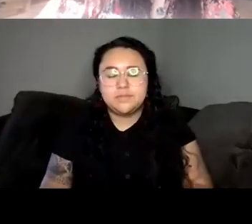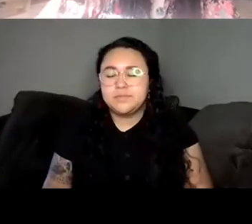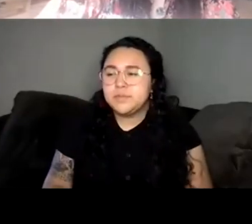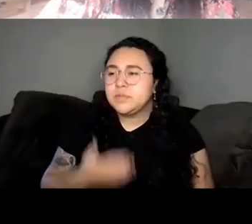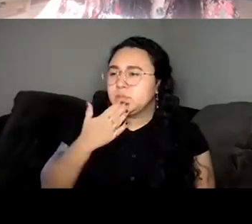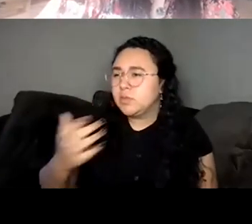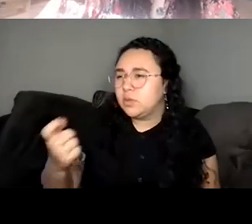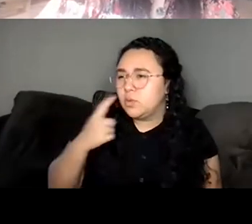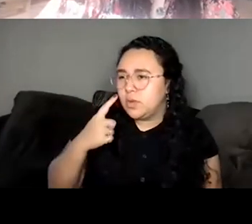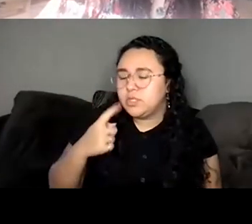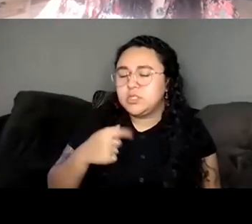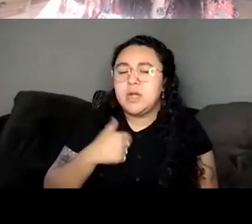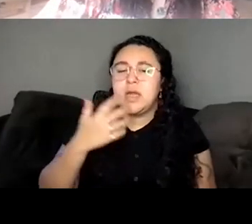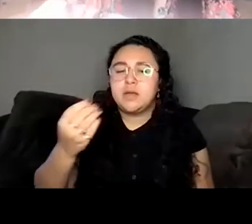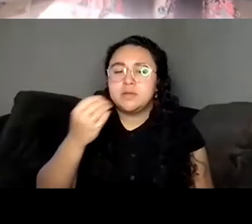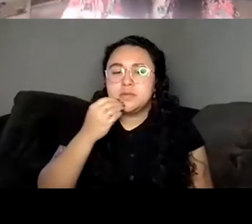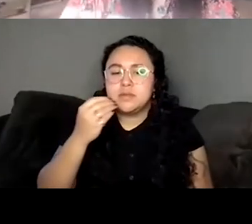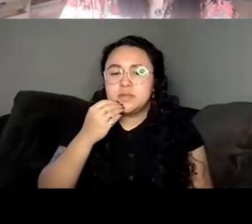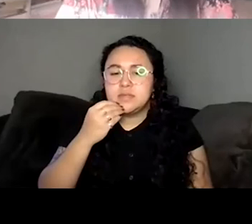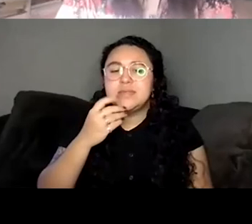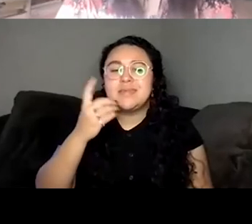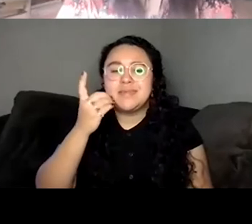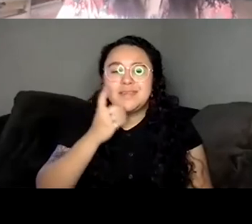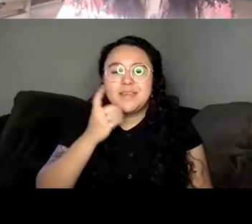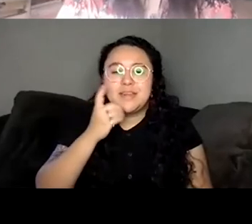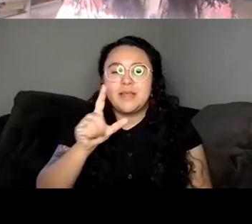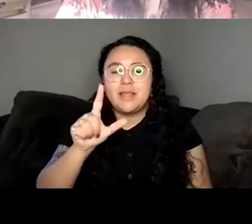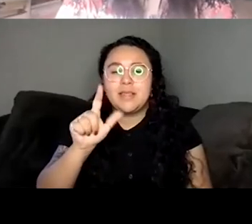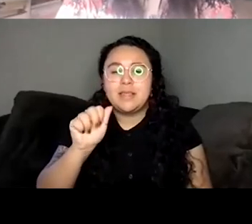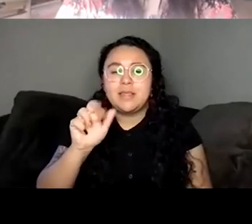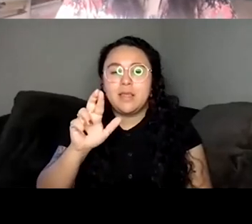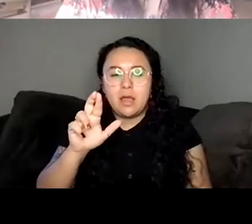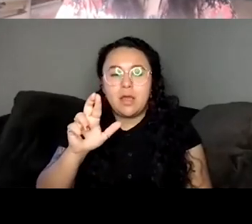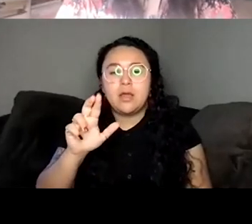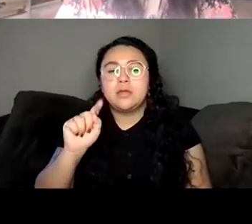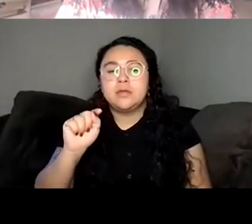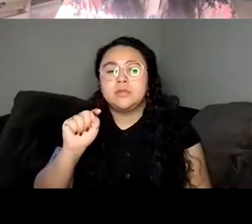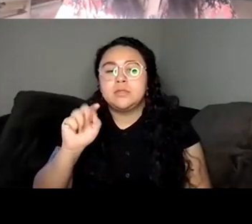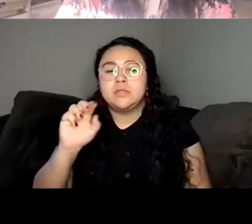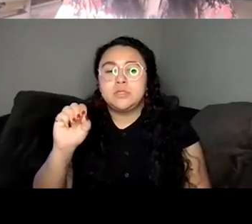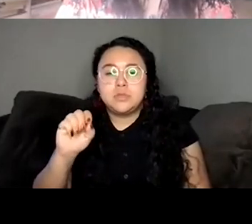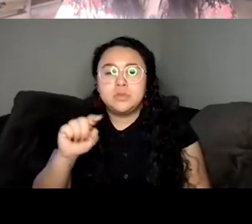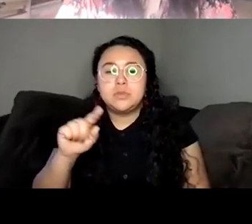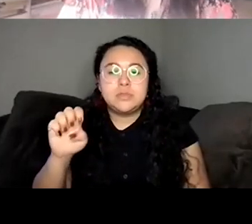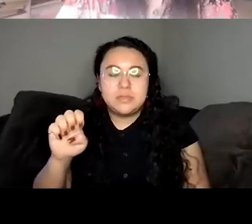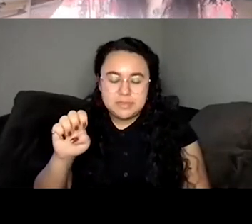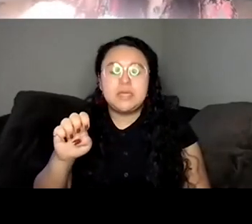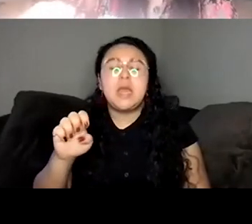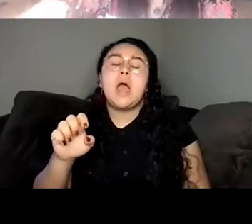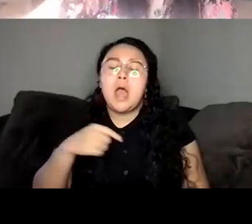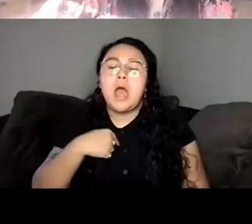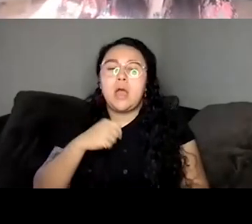in to dinner at lard Tuesday, which is a restaurant that I used to work at. on when I got to New